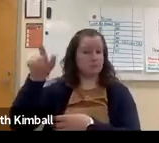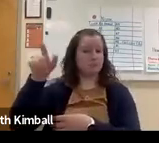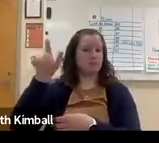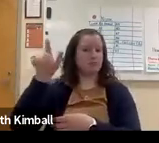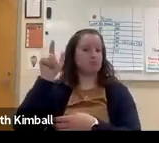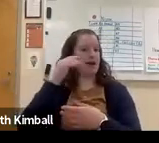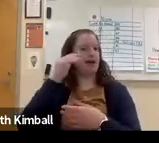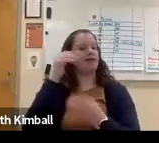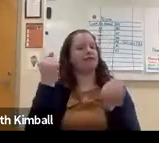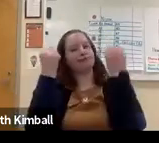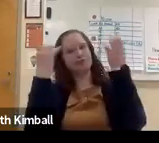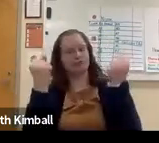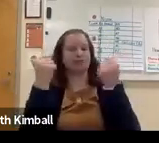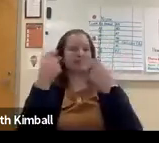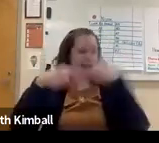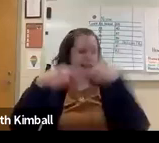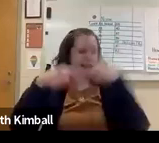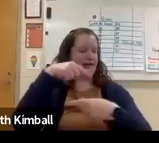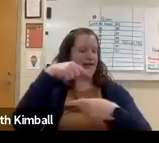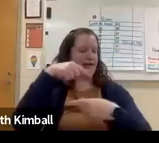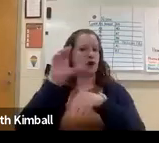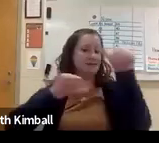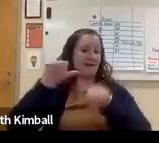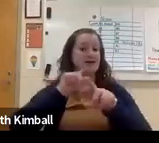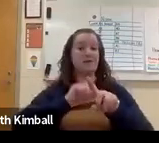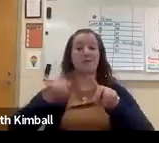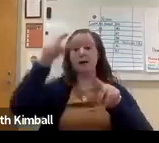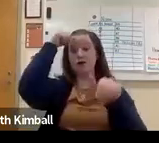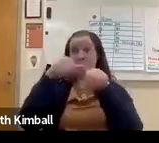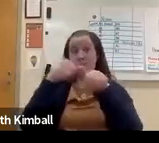And you can look there on their website for different signs